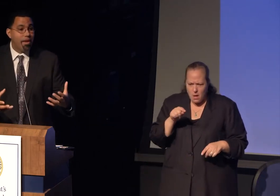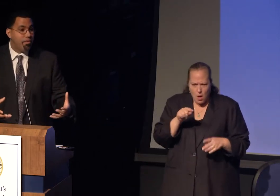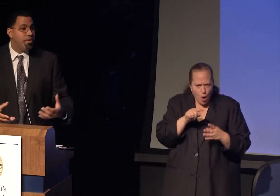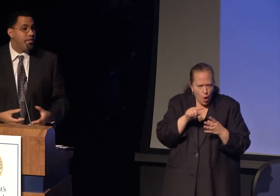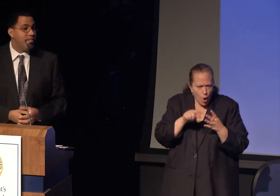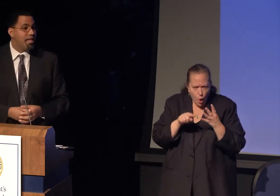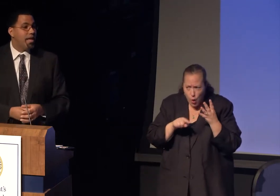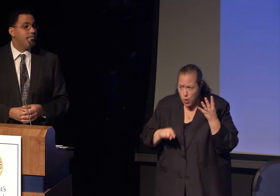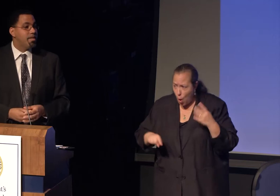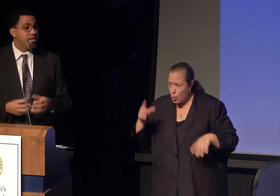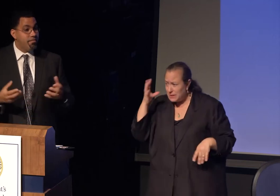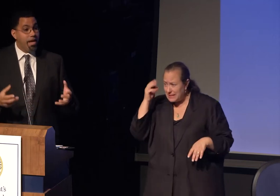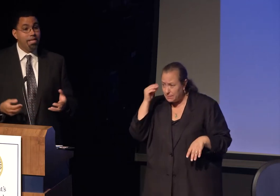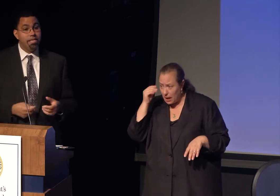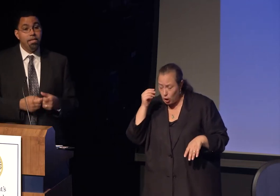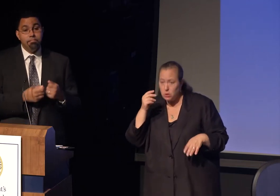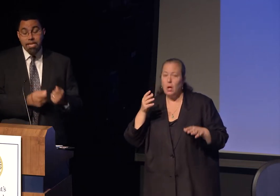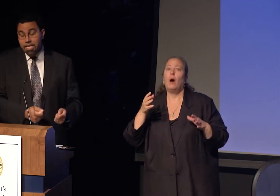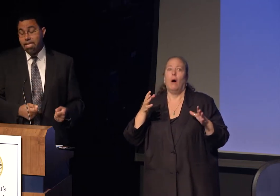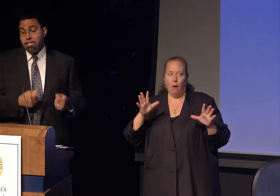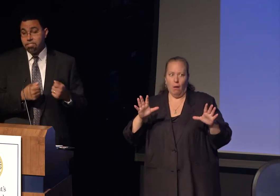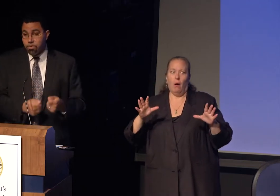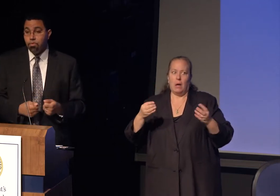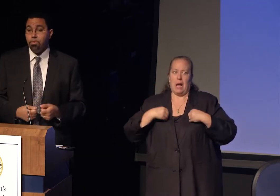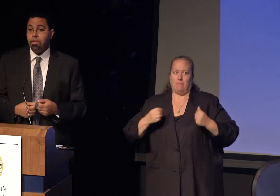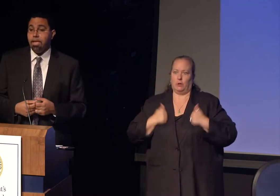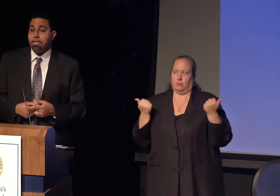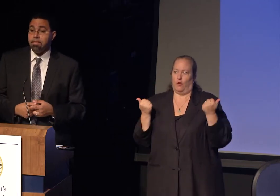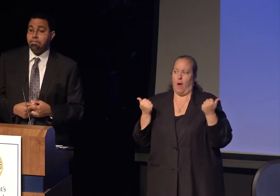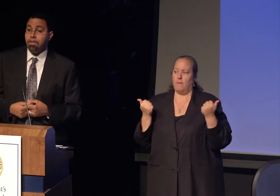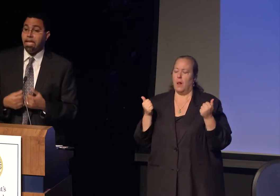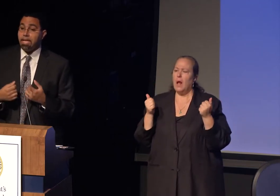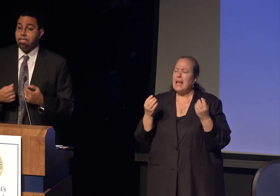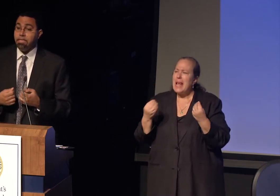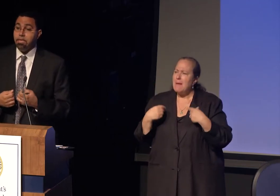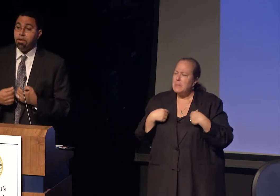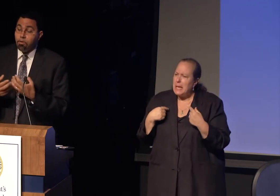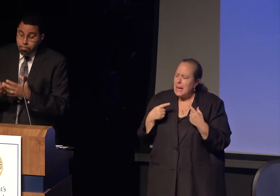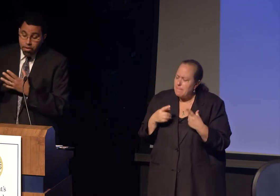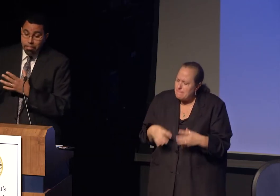that period of my life, but to find meaning in school and to find hope